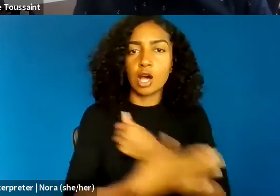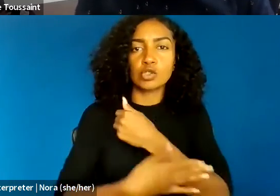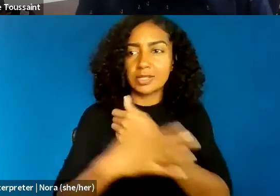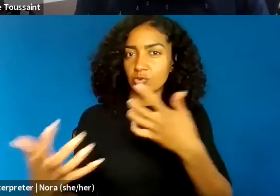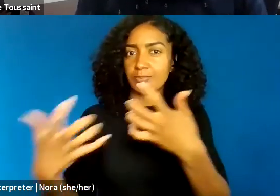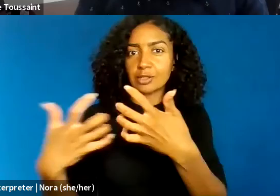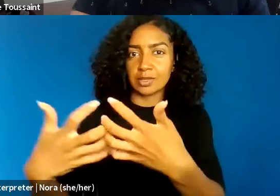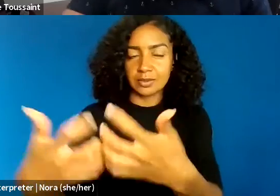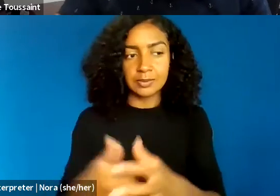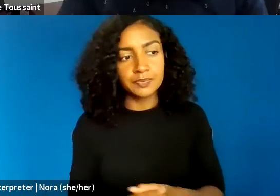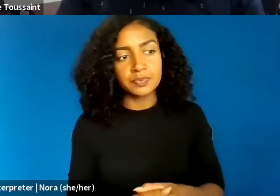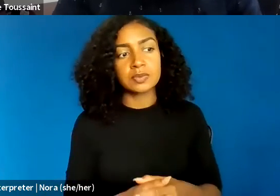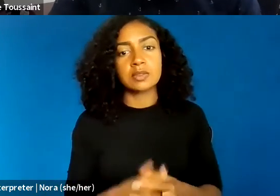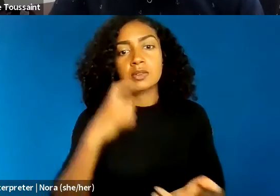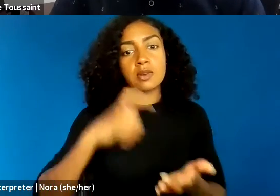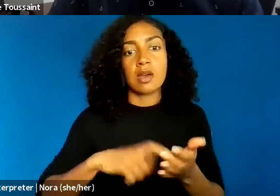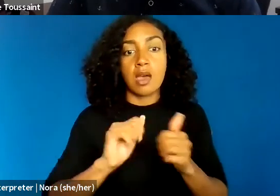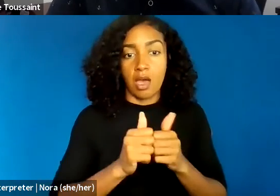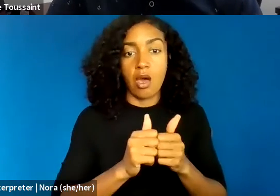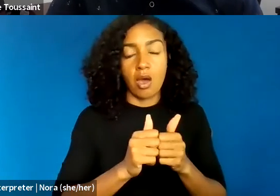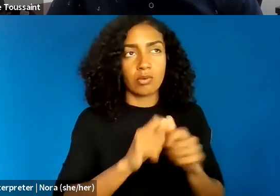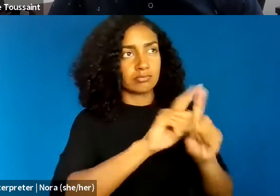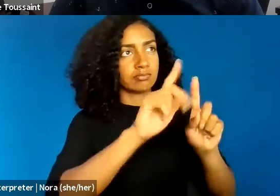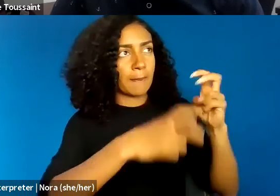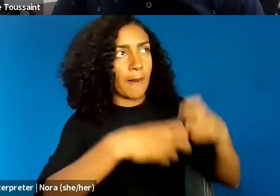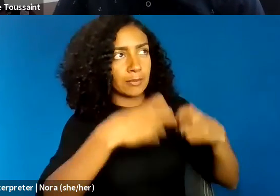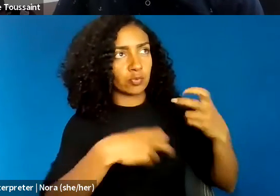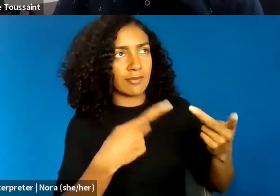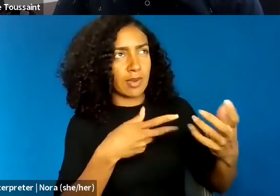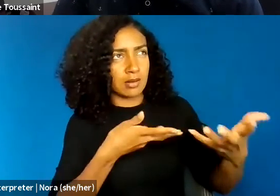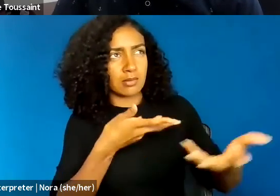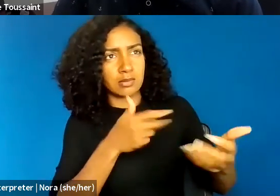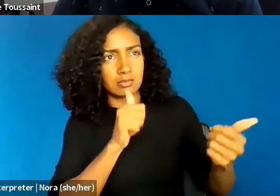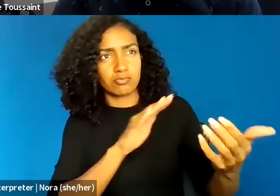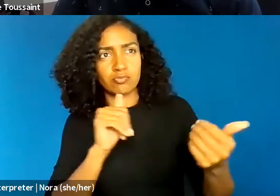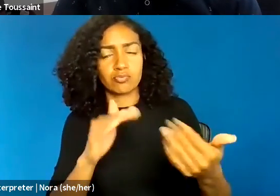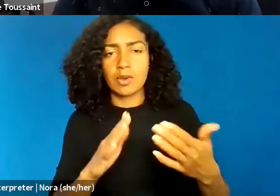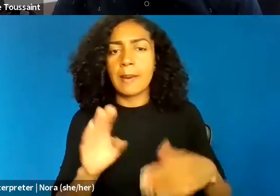from mass incarceration, to overcriminalization, to police violence,